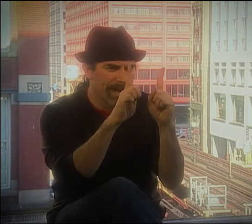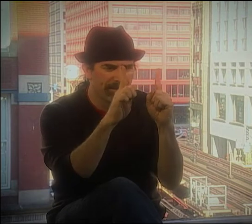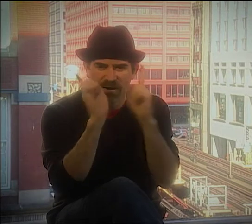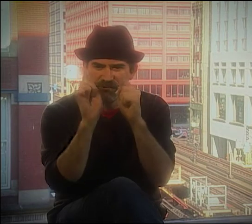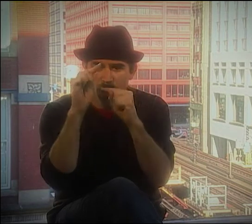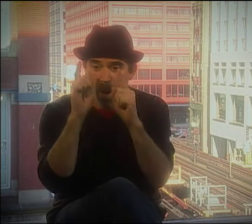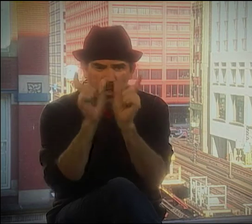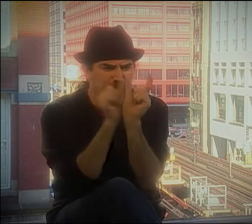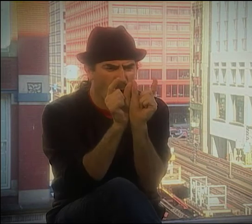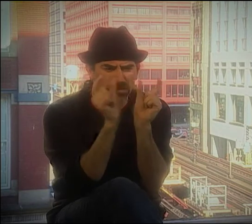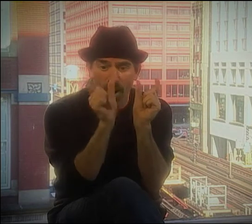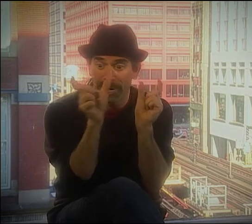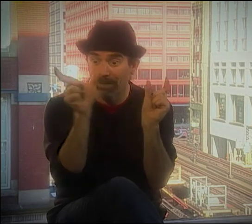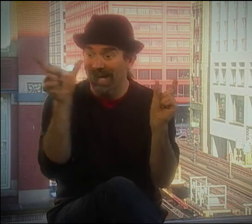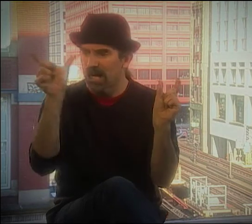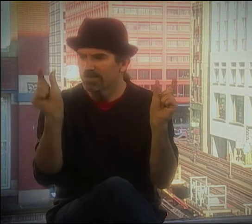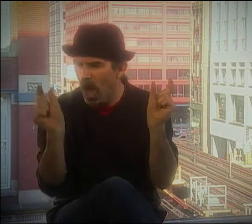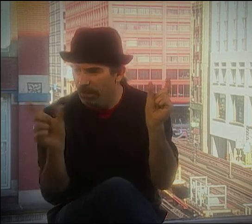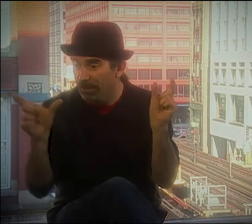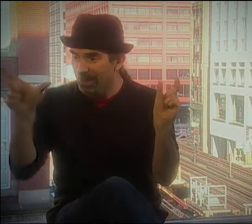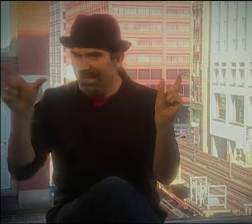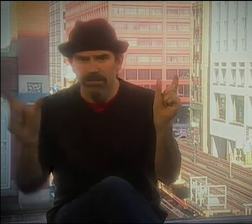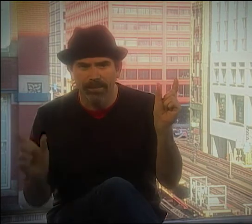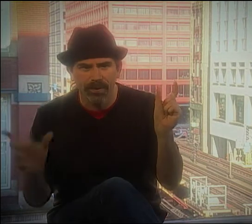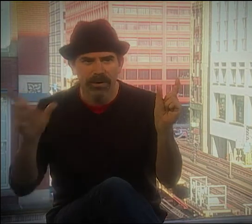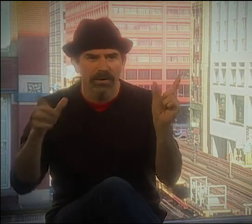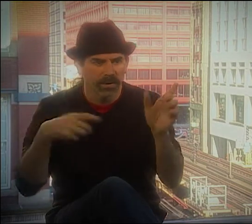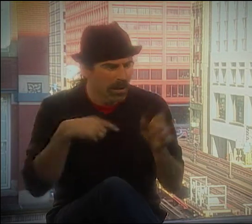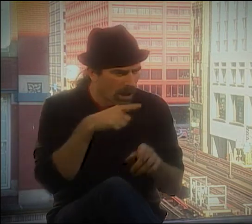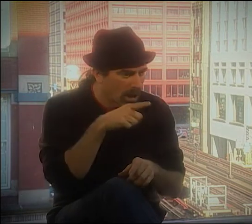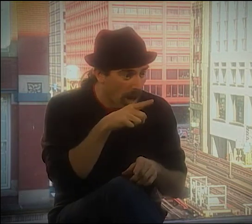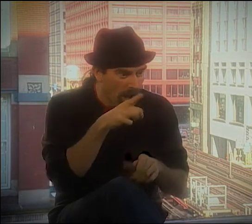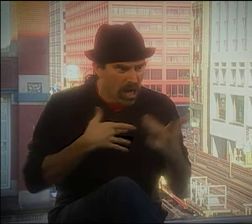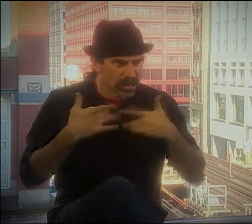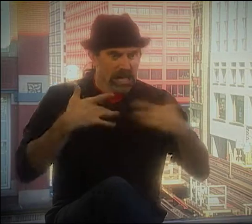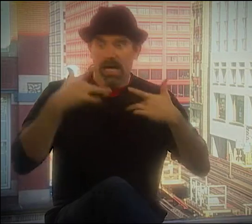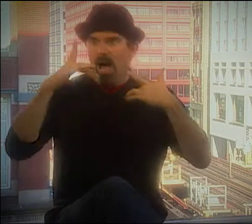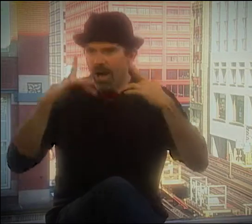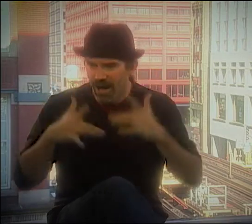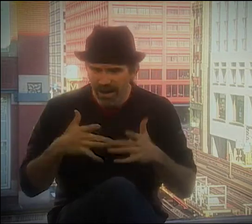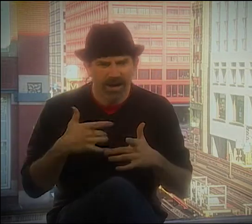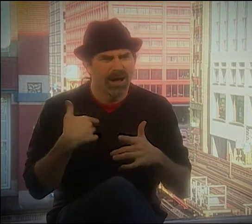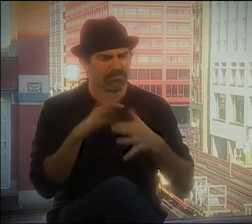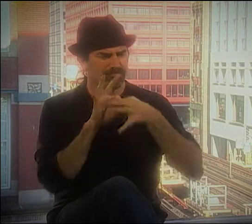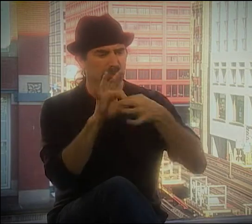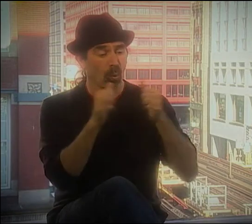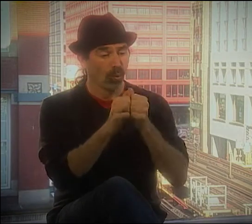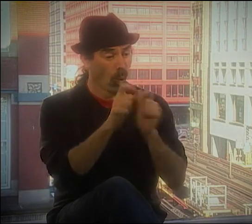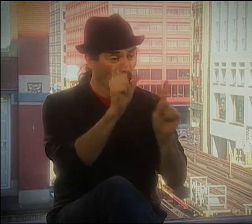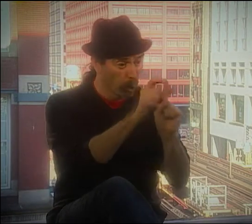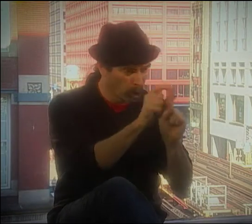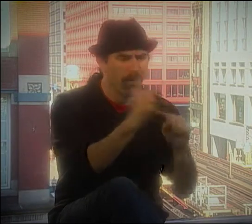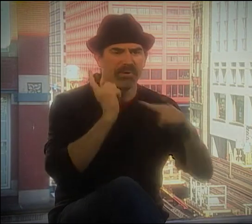YOU WOULD SEE THESE LITTLE FRAMES AND PANELS. SOME WERE BIG, SOME WERE SMALL. IT WAS THE EXCITING PART WOULD GET BIG,